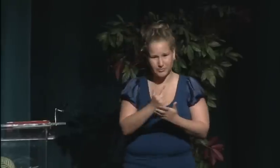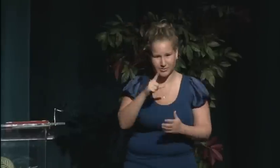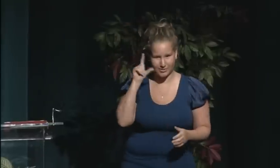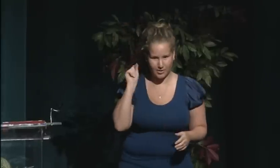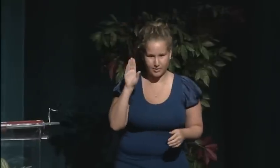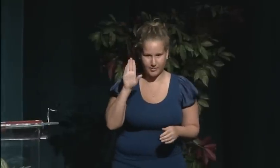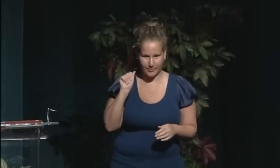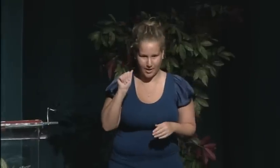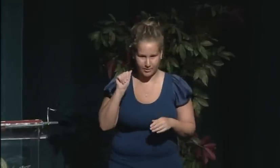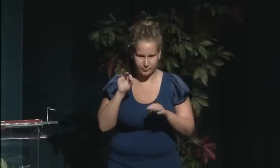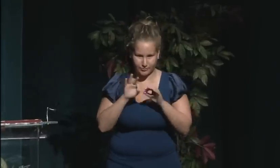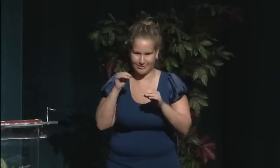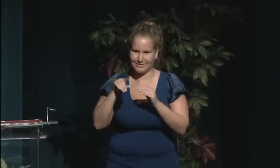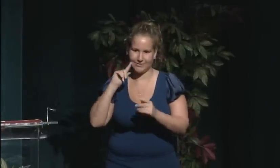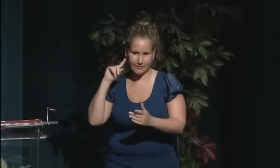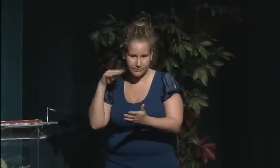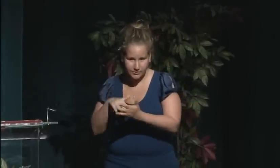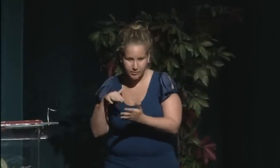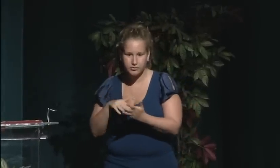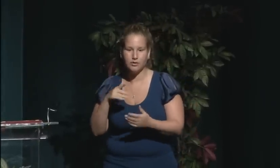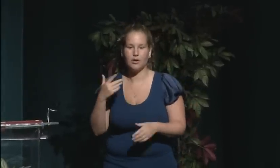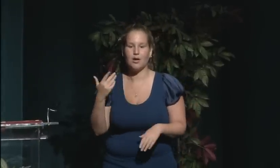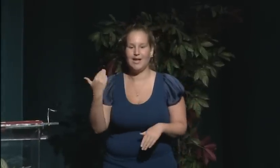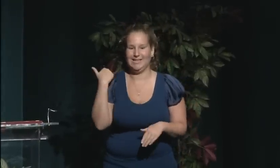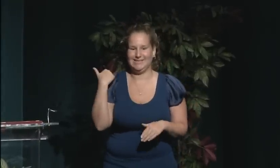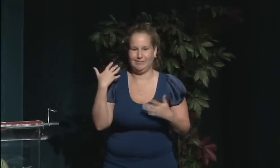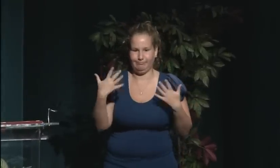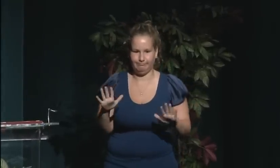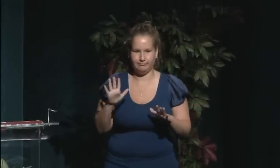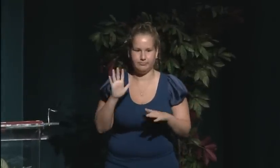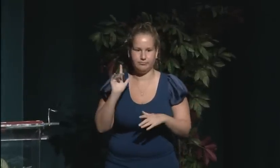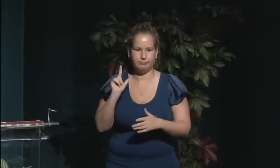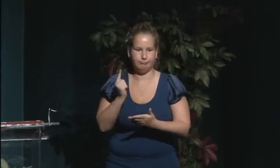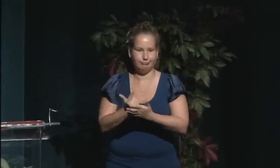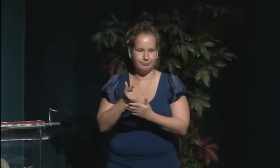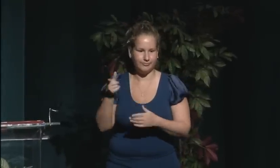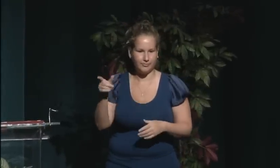He is a Gallaudet alumni. He earned his bachelor's degree in Deaf Studies